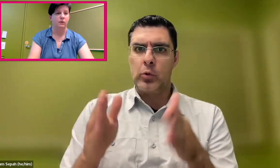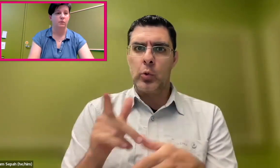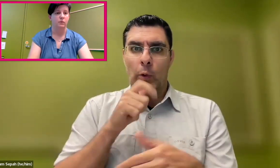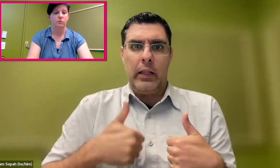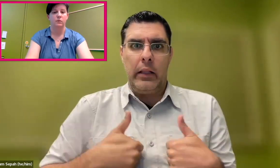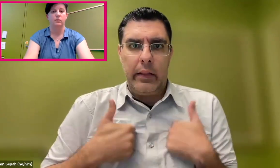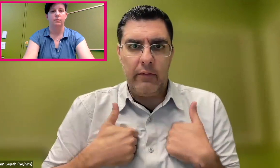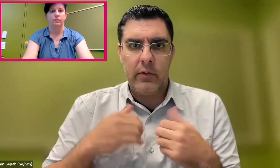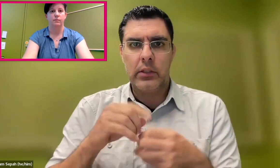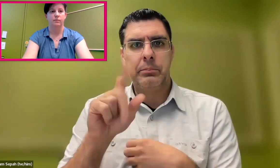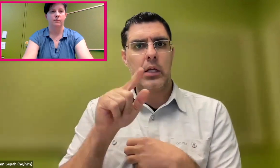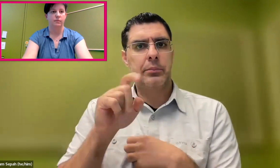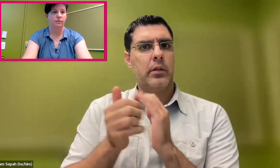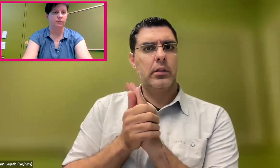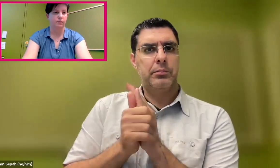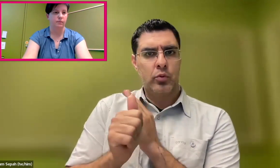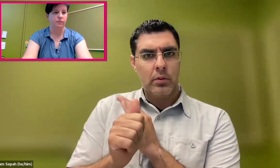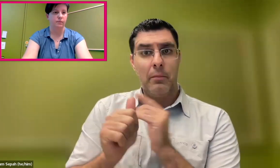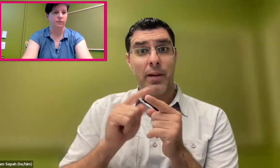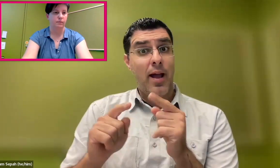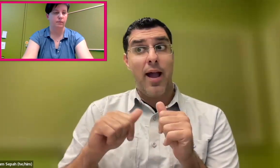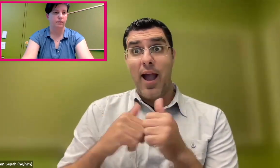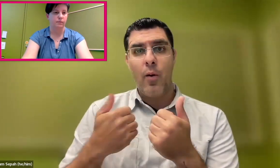and have been transformative to society.